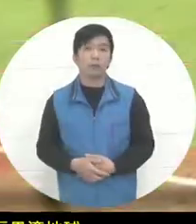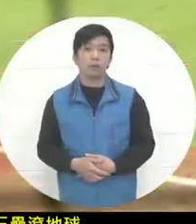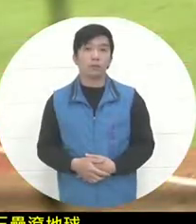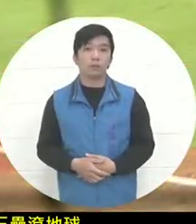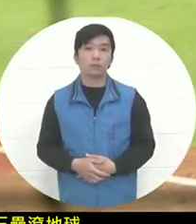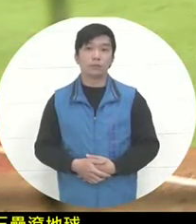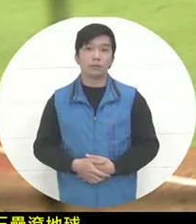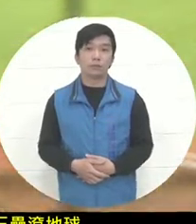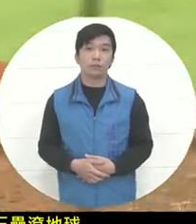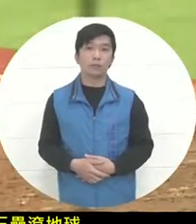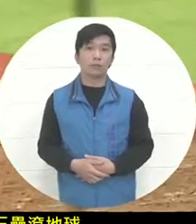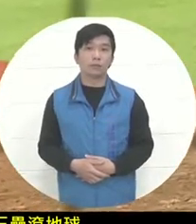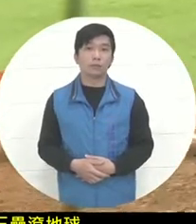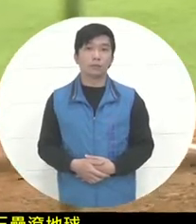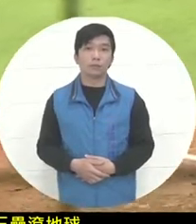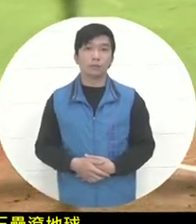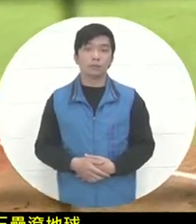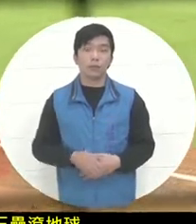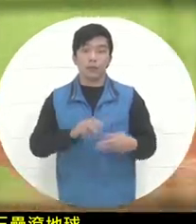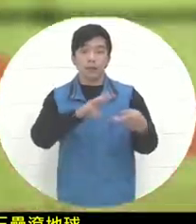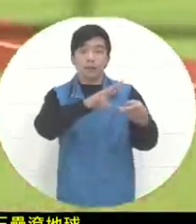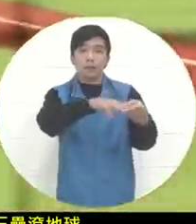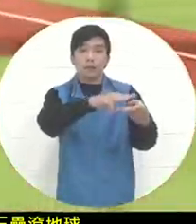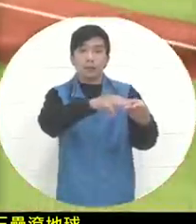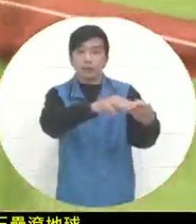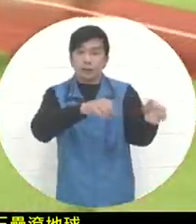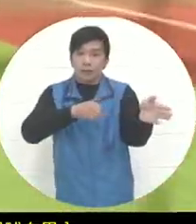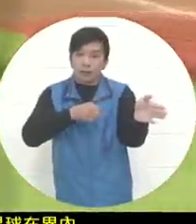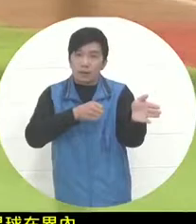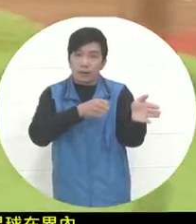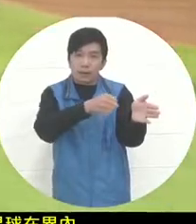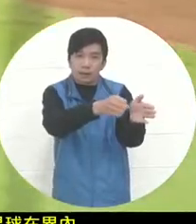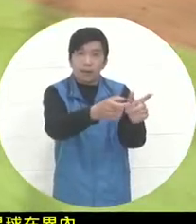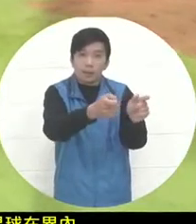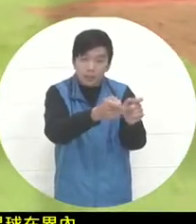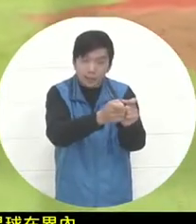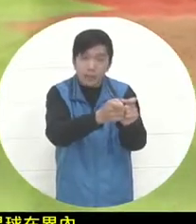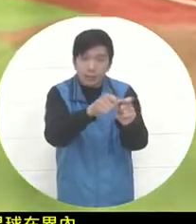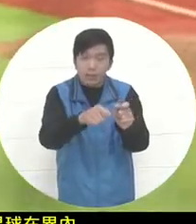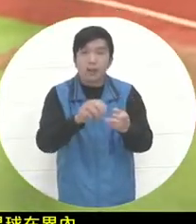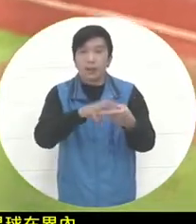Because Warner was relatively close to the base , the player did not defend the ball so close to the line at first. The center of